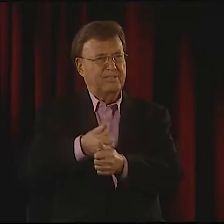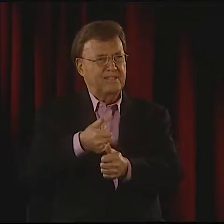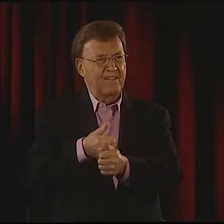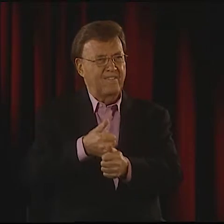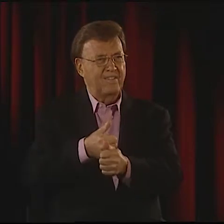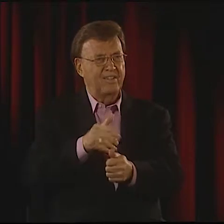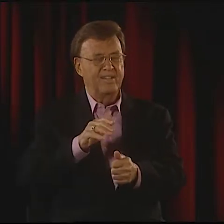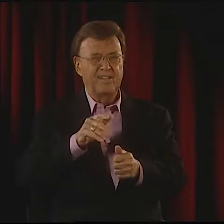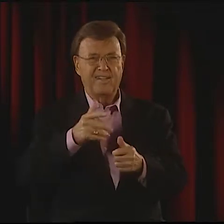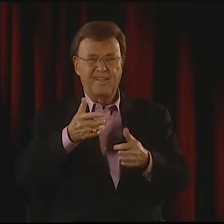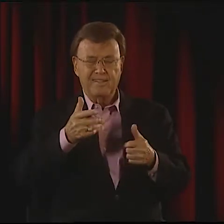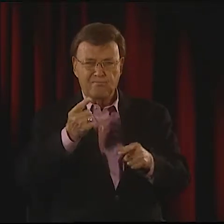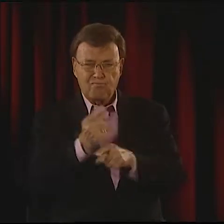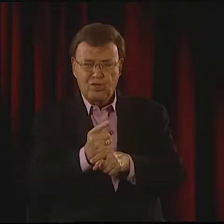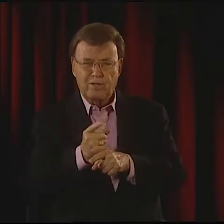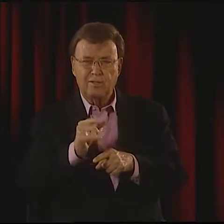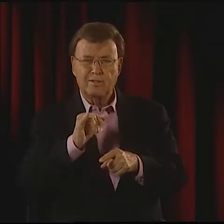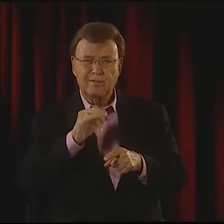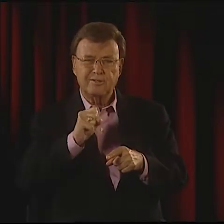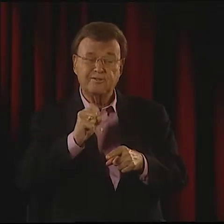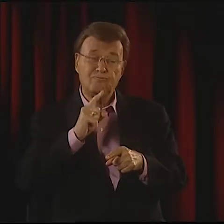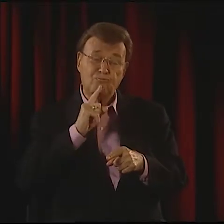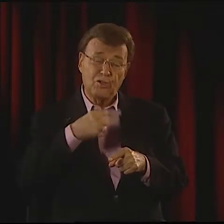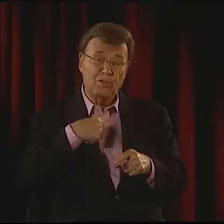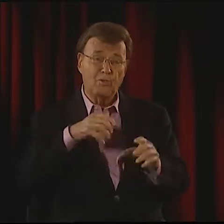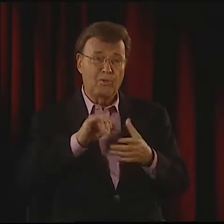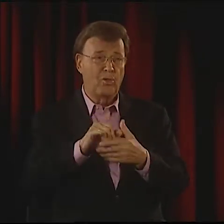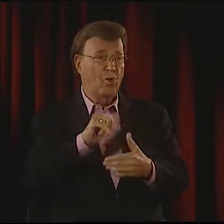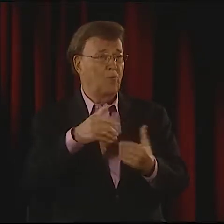AND I THOUGHT THAT PERHAPS I WAS WRONG,